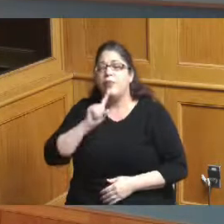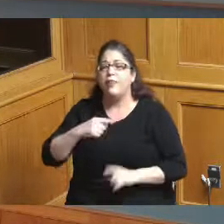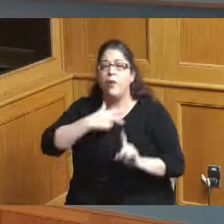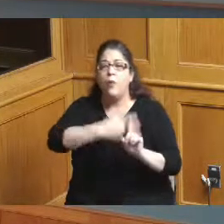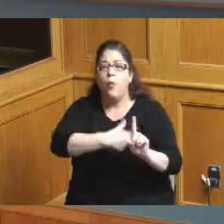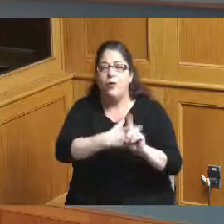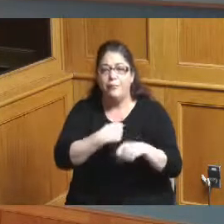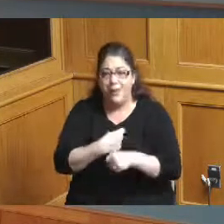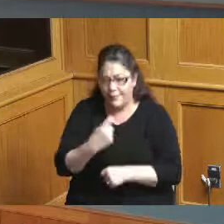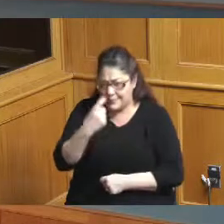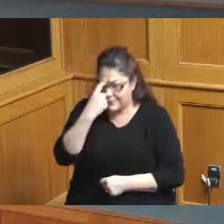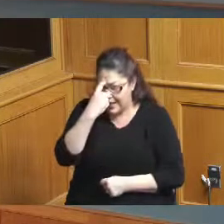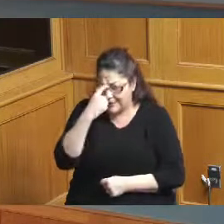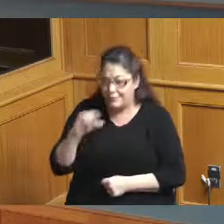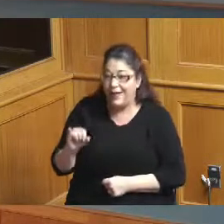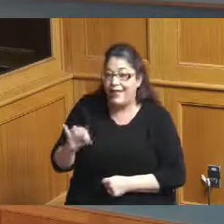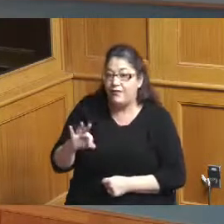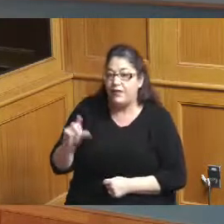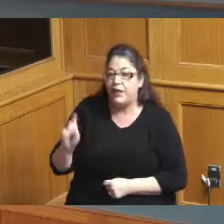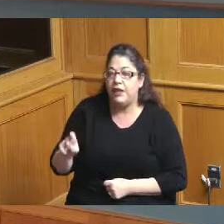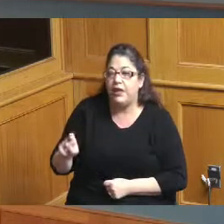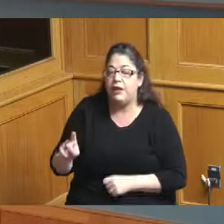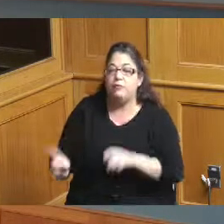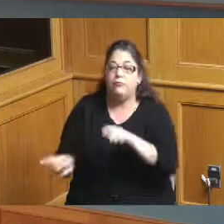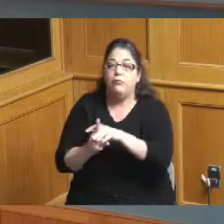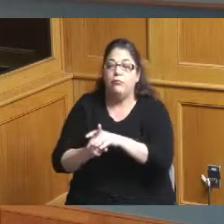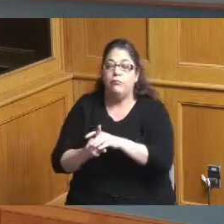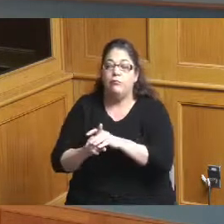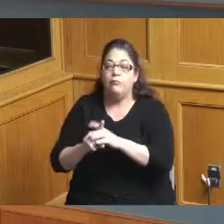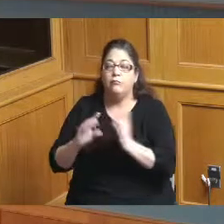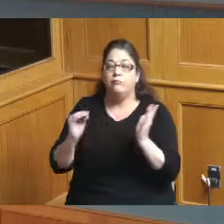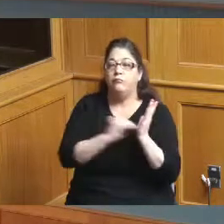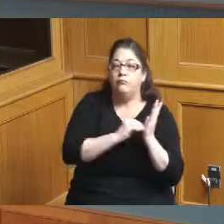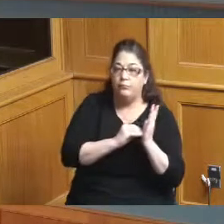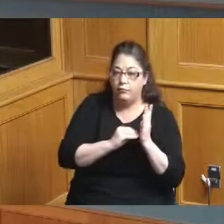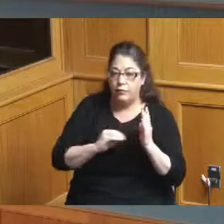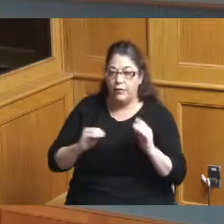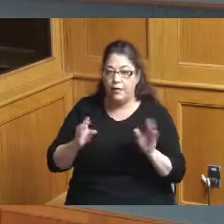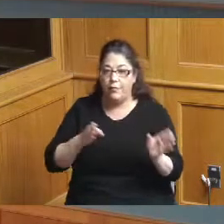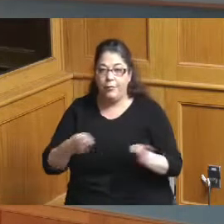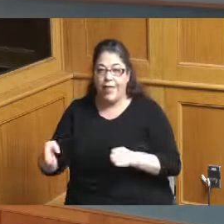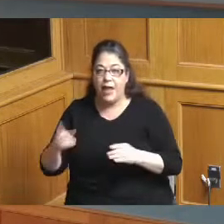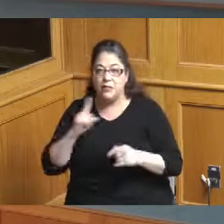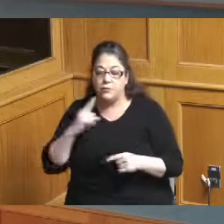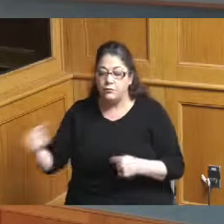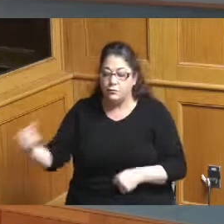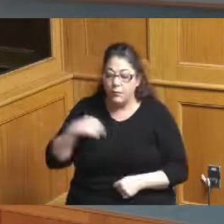in it but as needed perhaps if we find that we want something to come in more frequently if